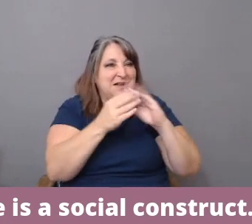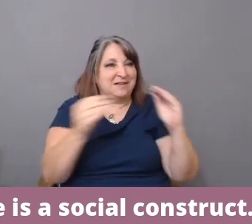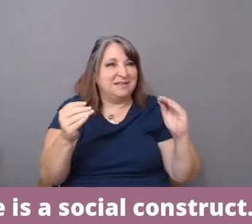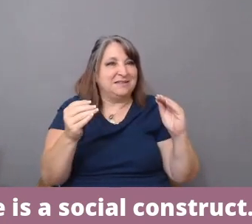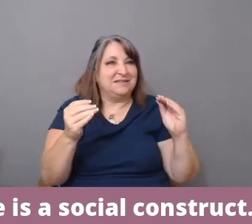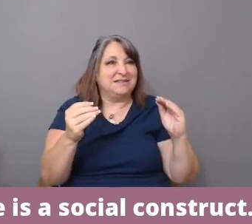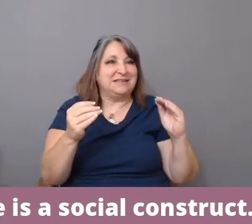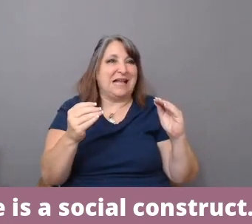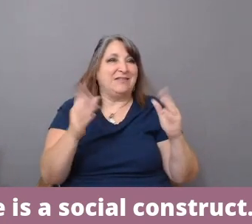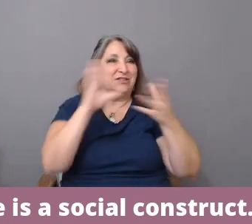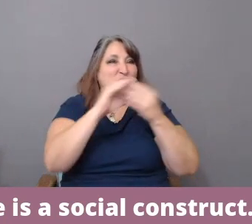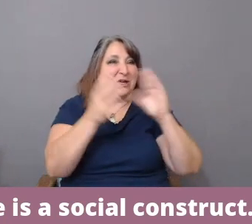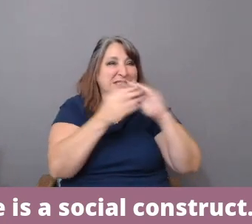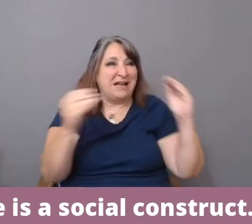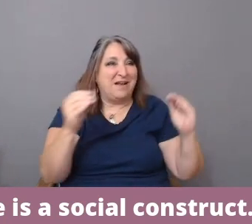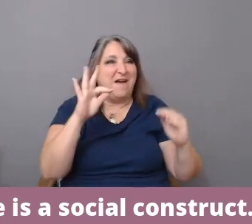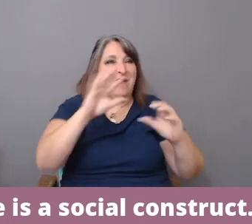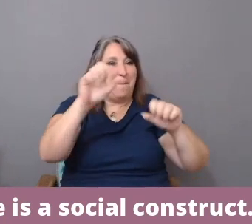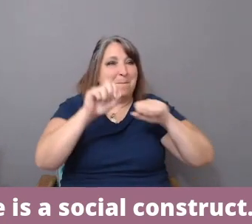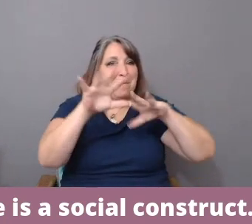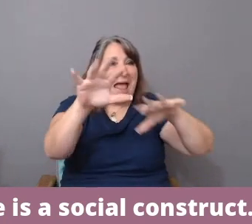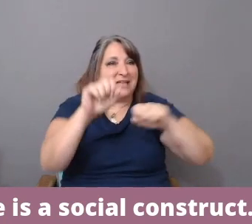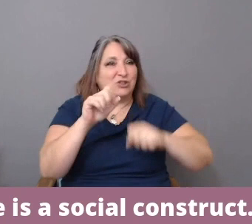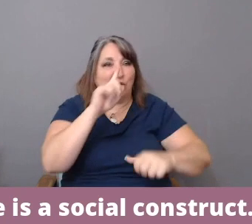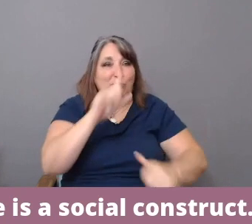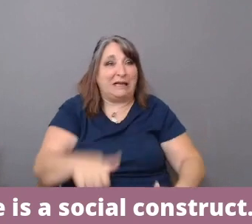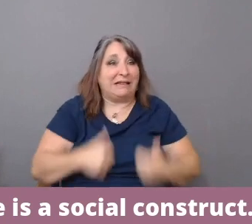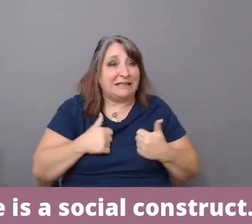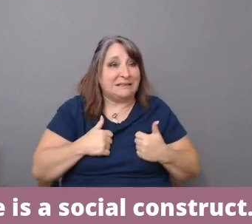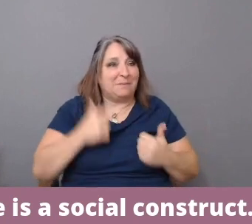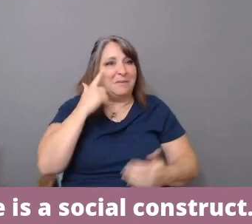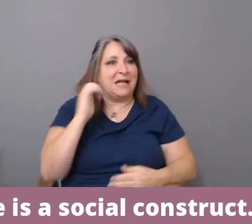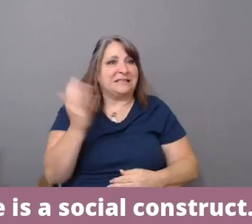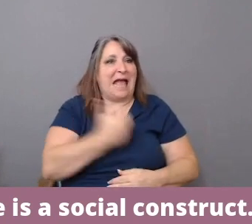of magical realism because our societies a BIPOC